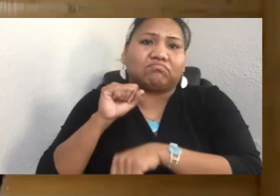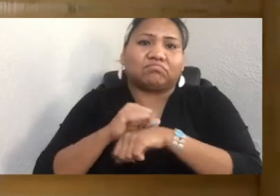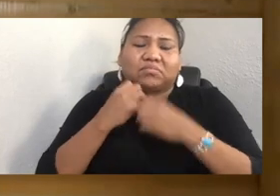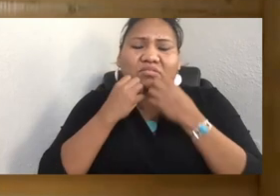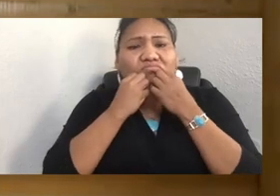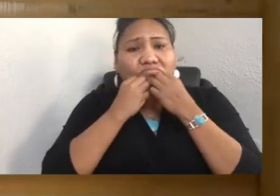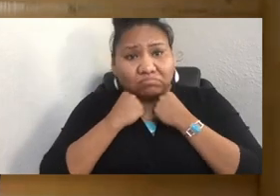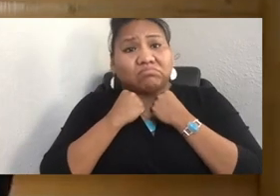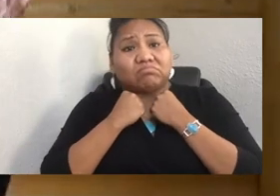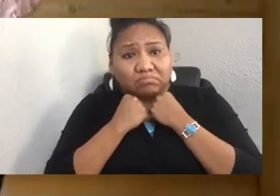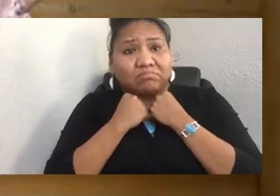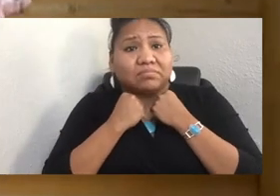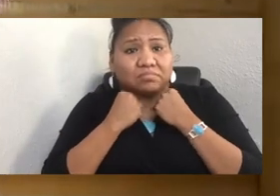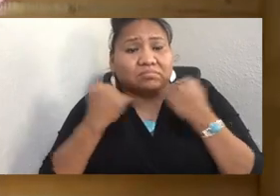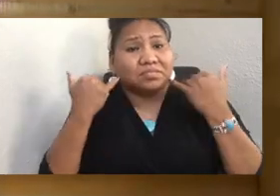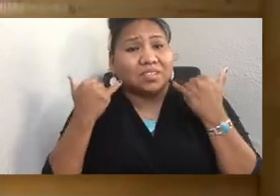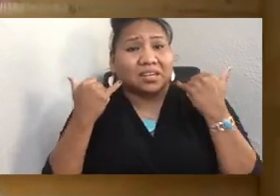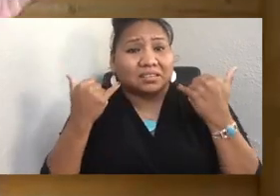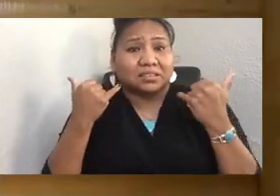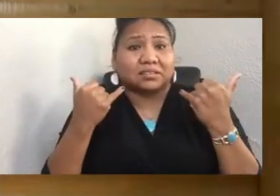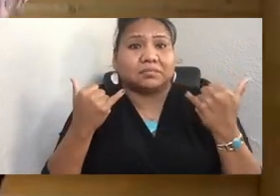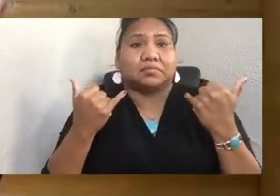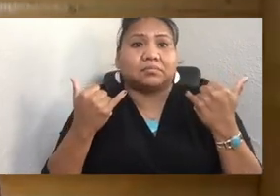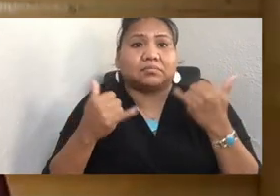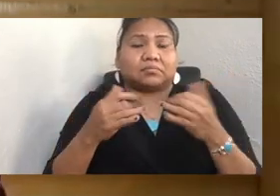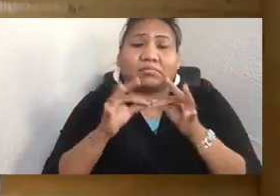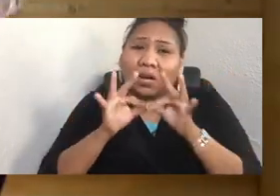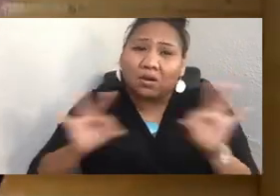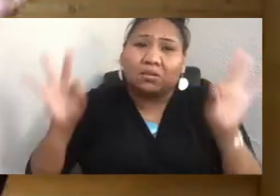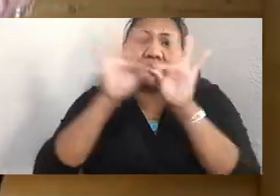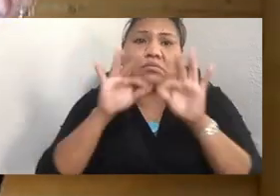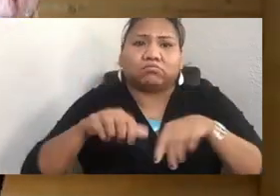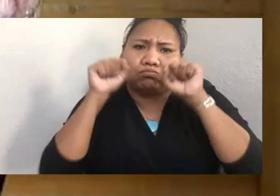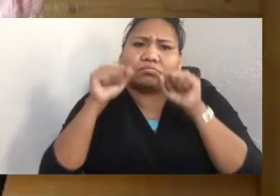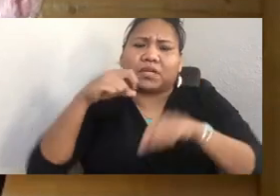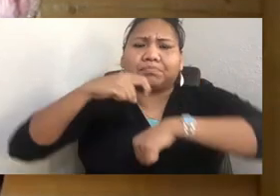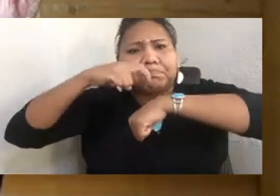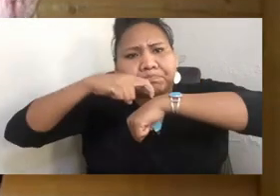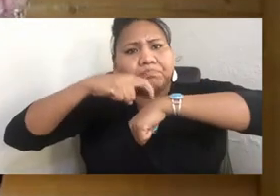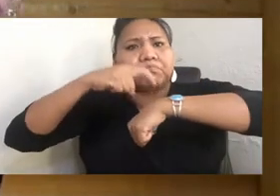So this is a way that you can take time out and just step back and realize